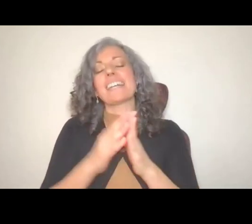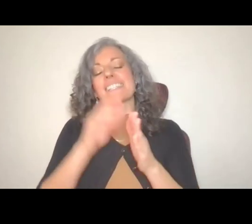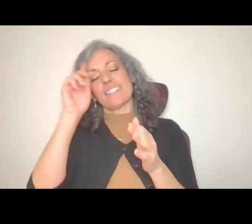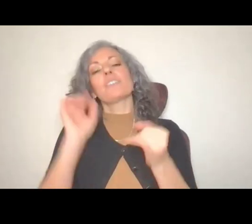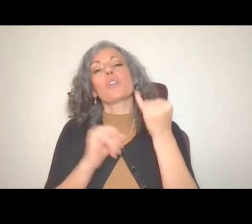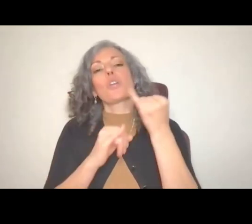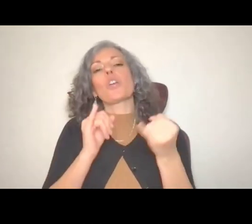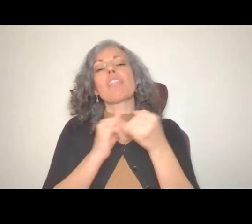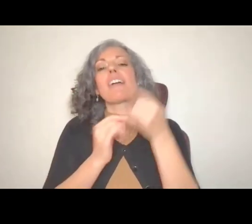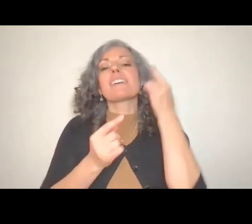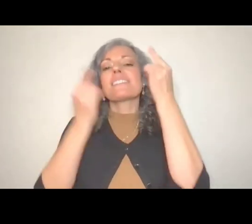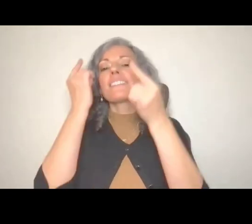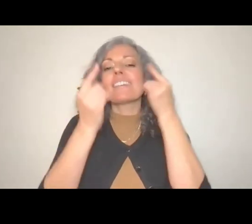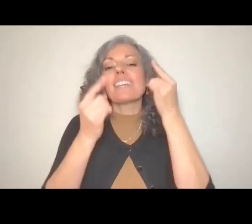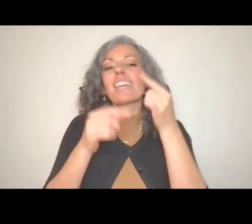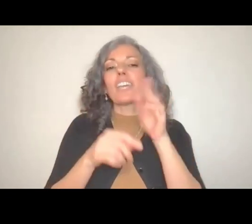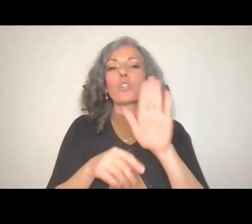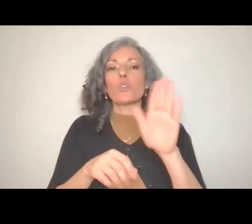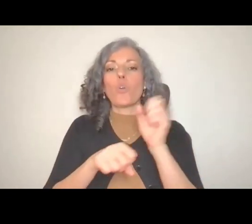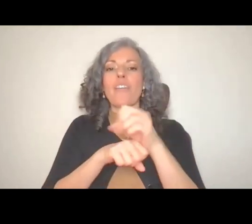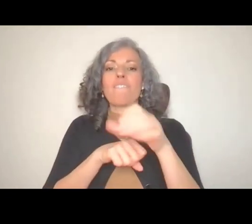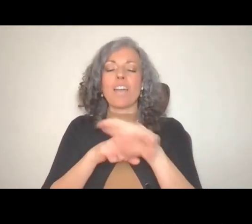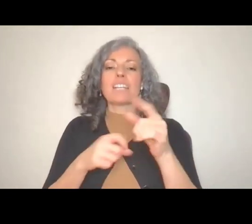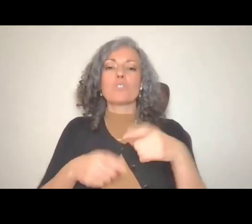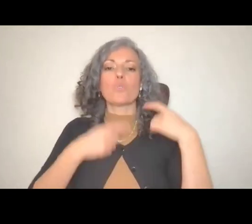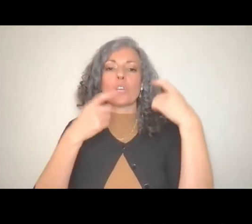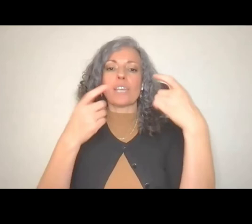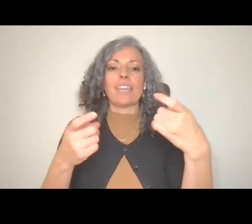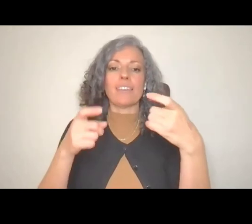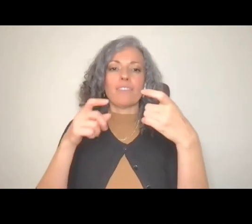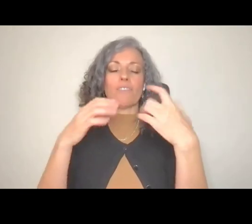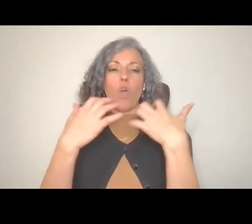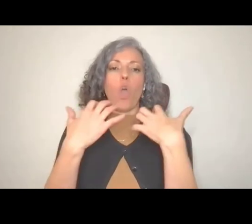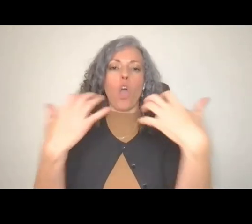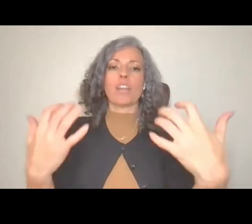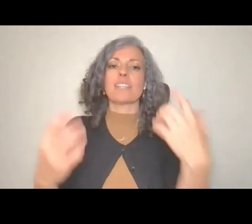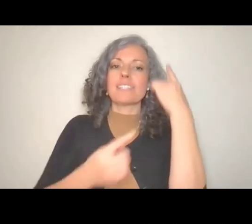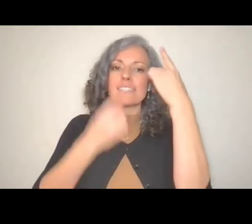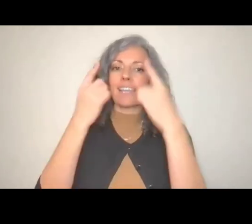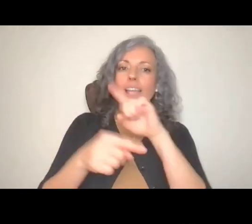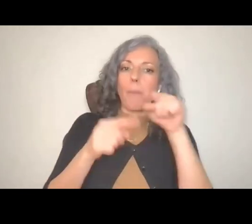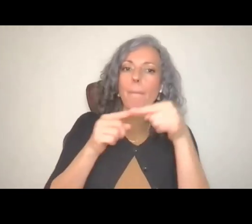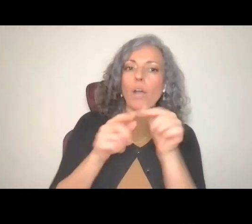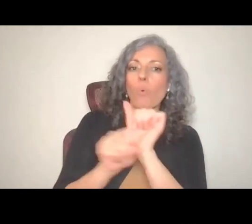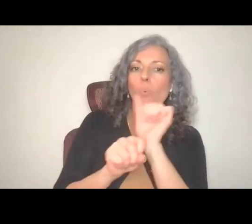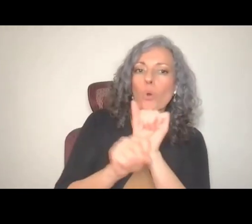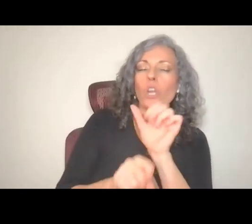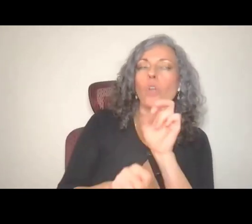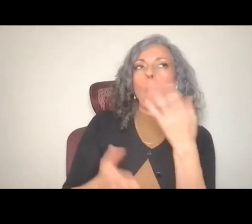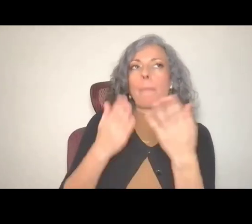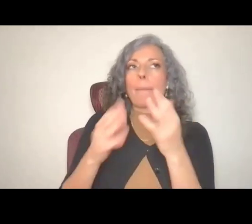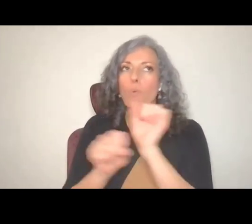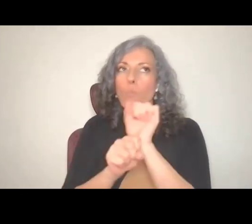What advice you would give our audience were thinking about working, or maybe they are working and one advancing their careers.